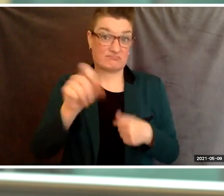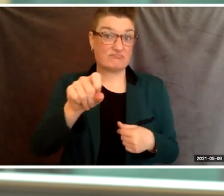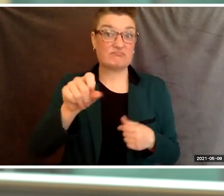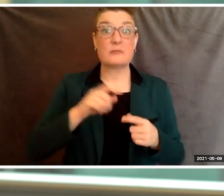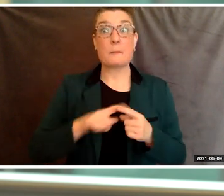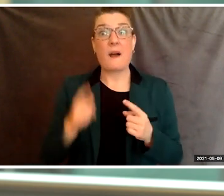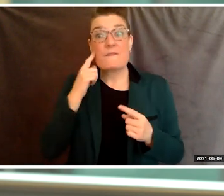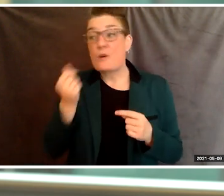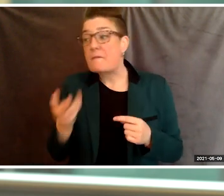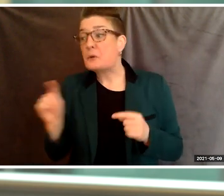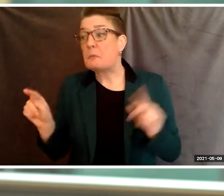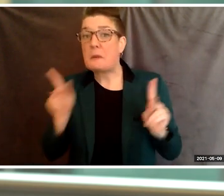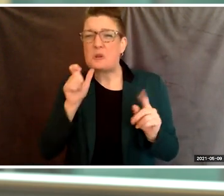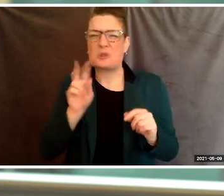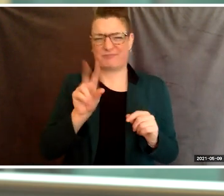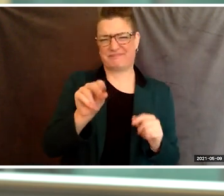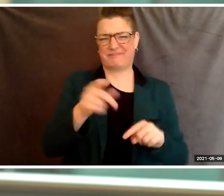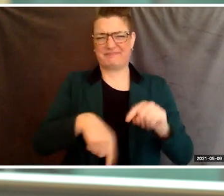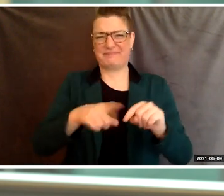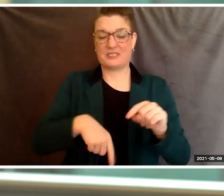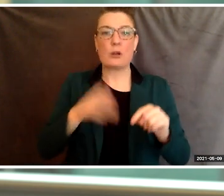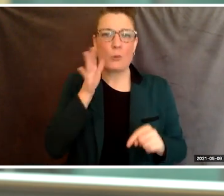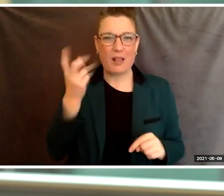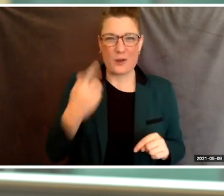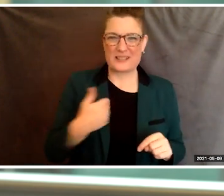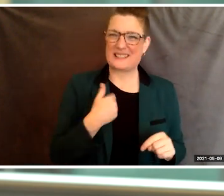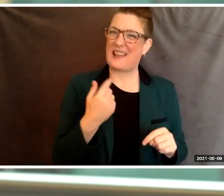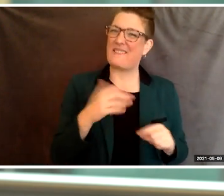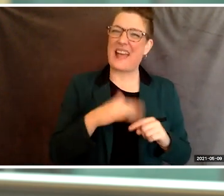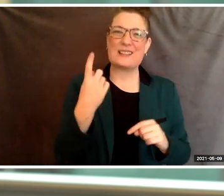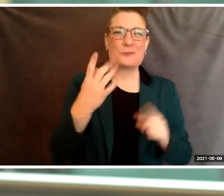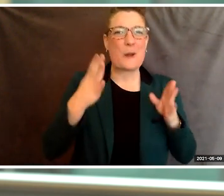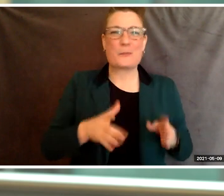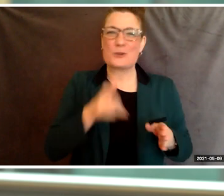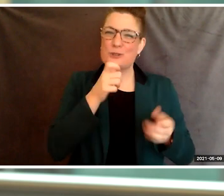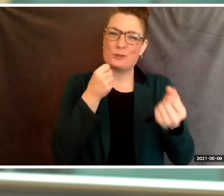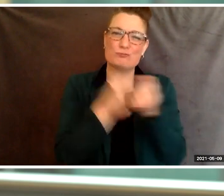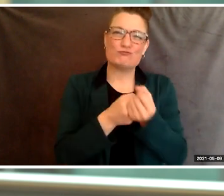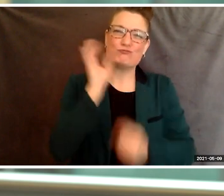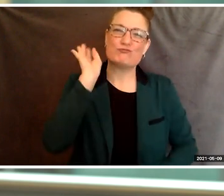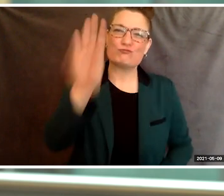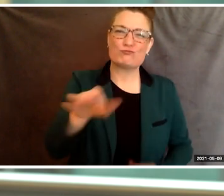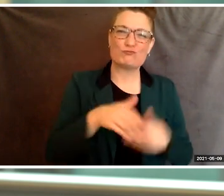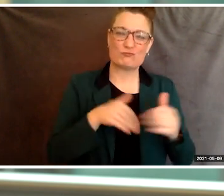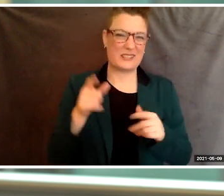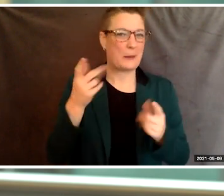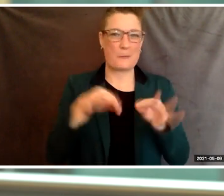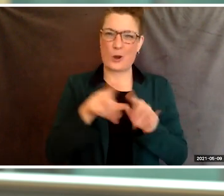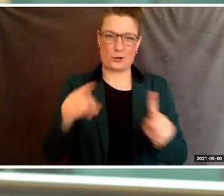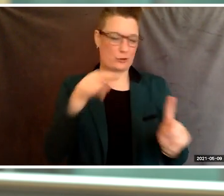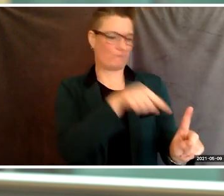there'll be at least one unwavering supporter. And that is the voice you'll follow. And if at a time in your life, you can't find that voice,